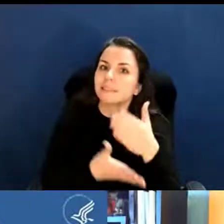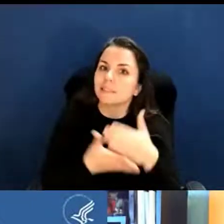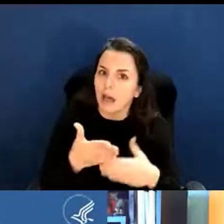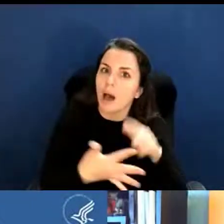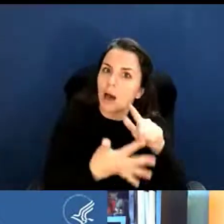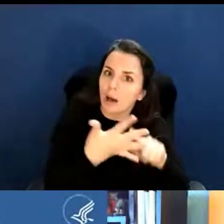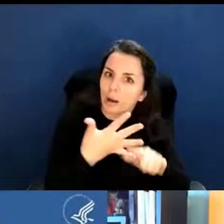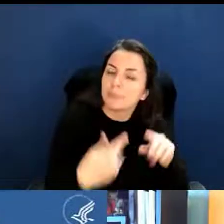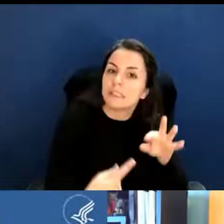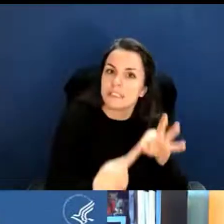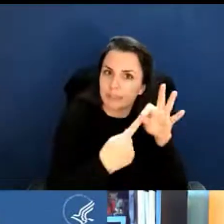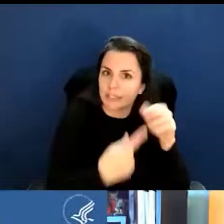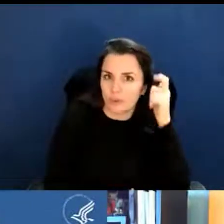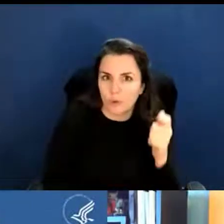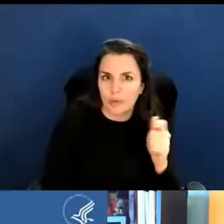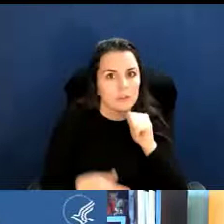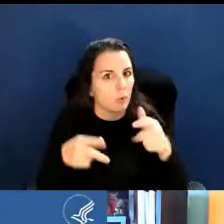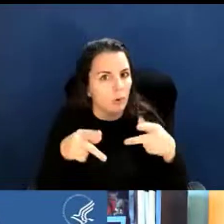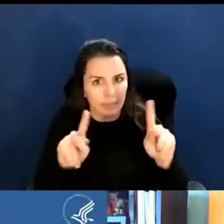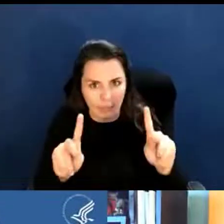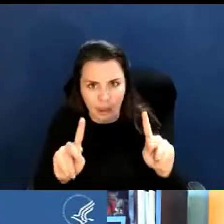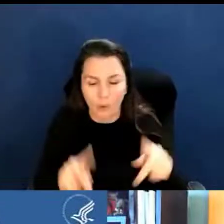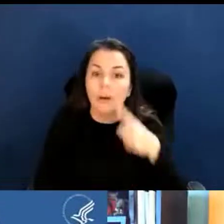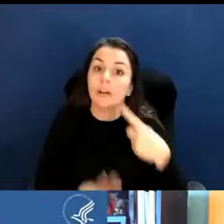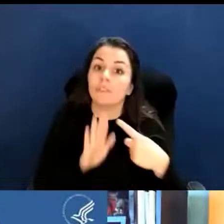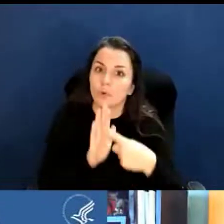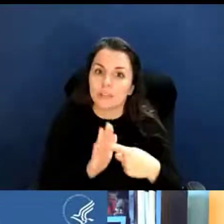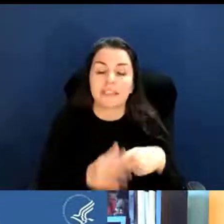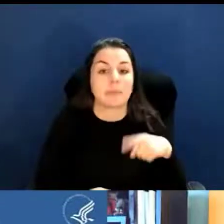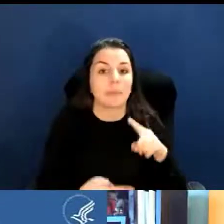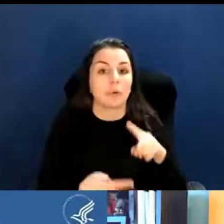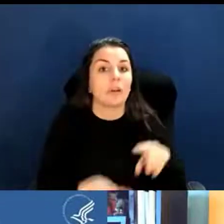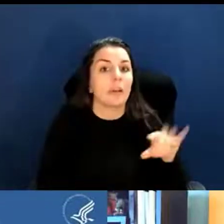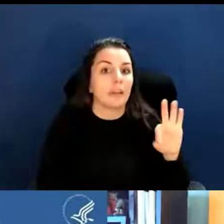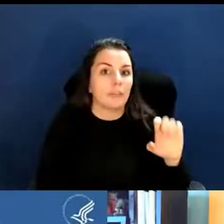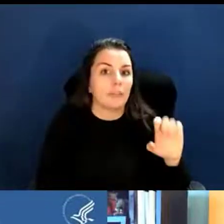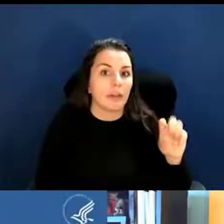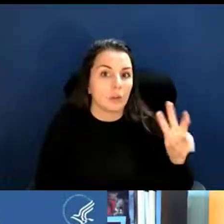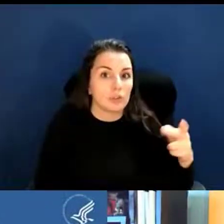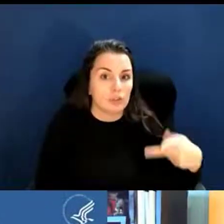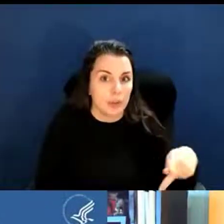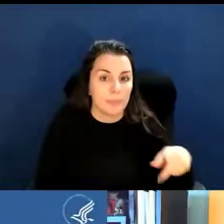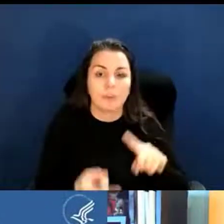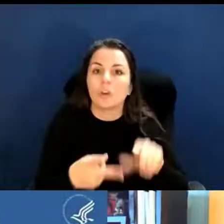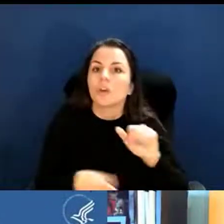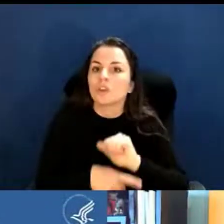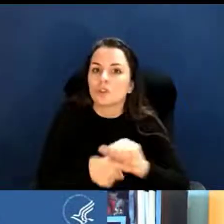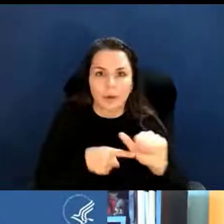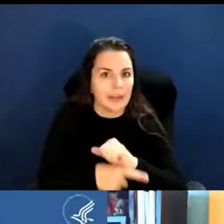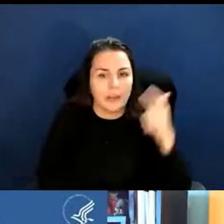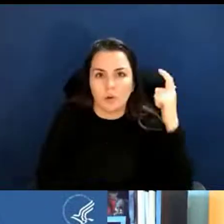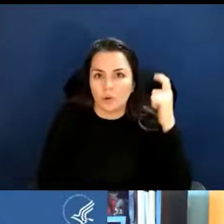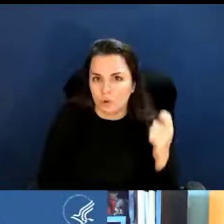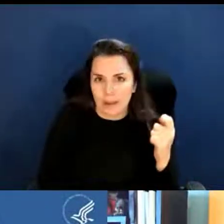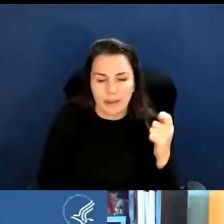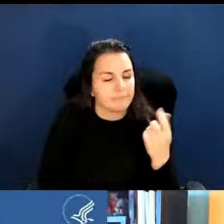as far as like a fellowship or a training grant. They do have specific categories that you are not allowed to re-budget in or out of.